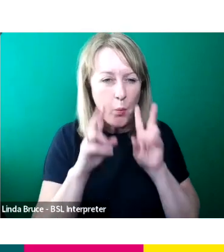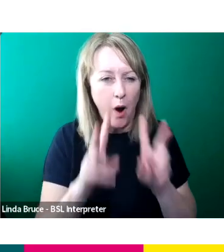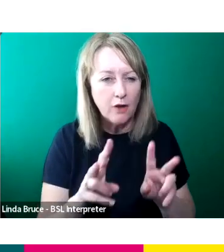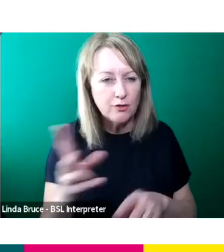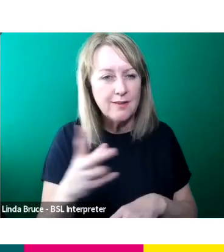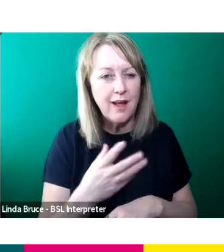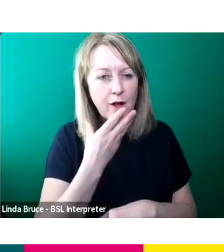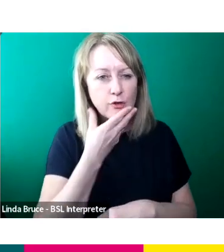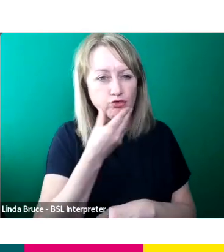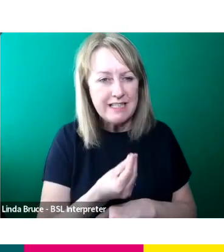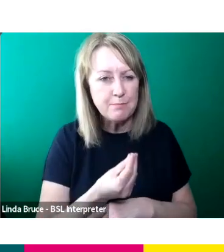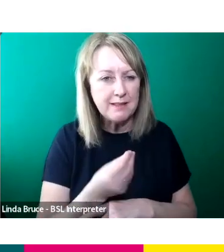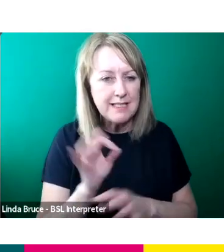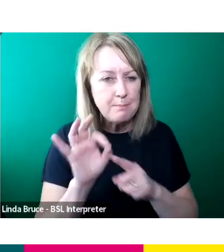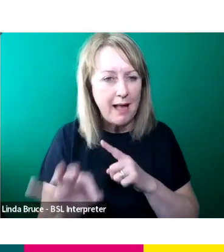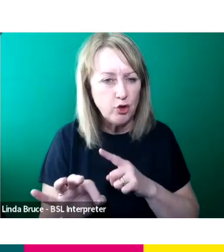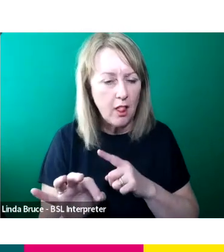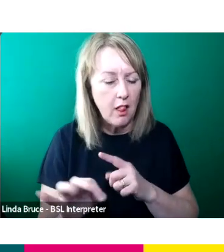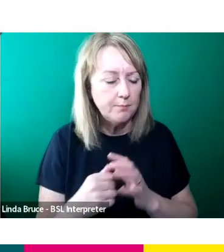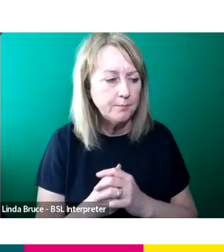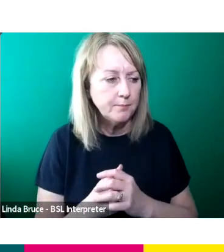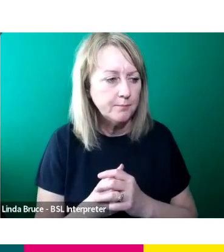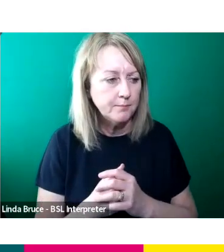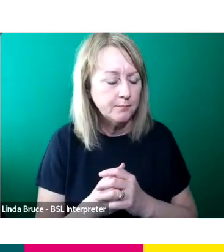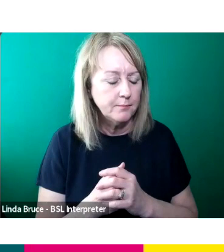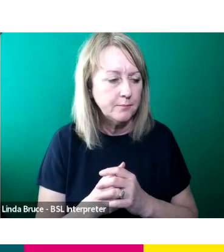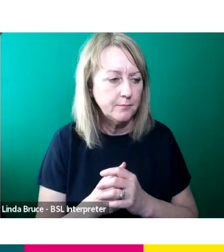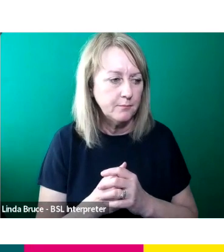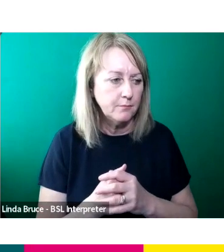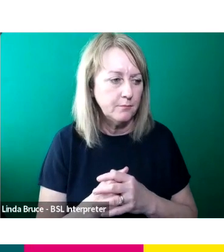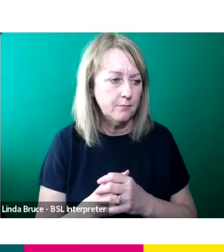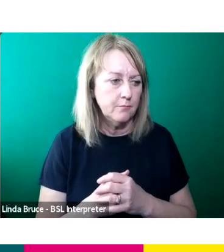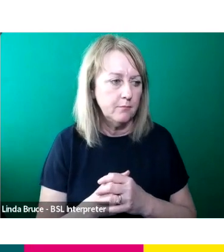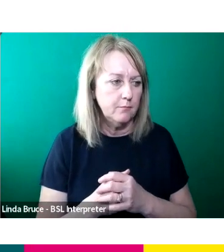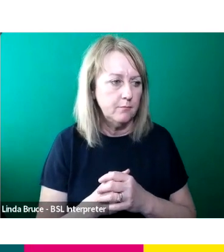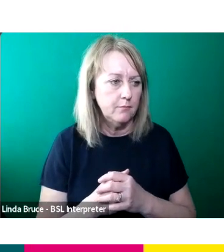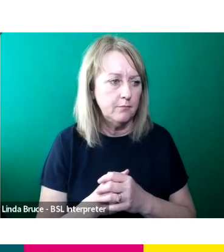special there as well. Next slide please. Brilliant.